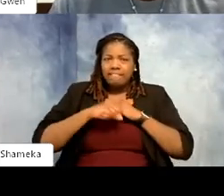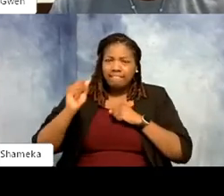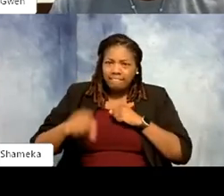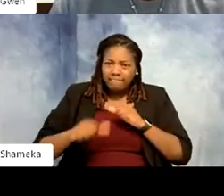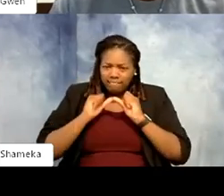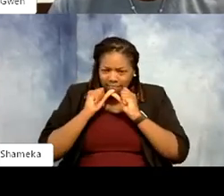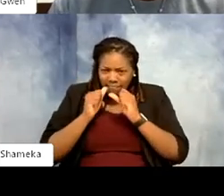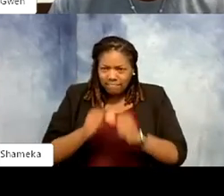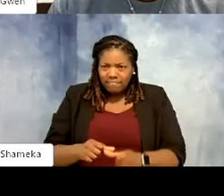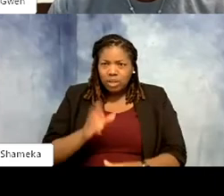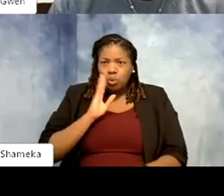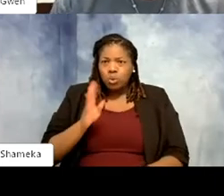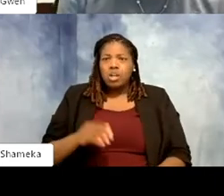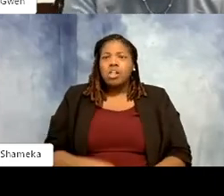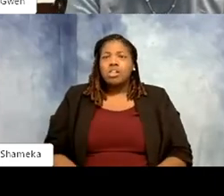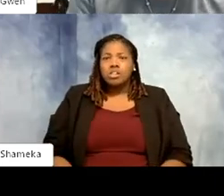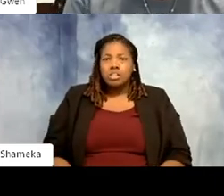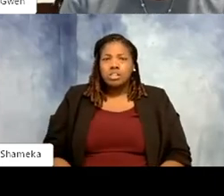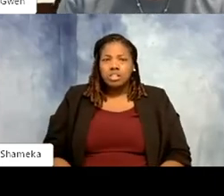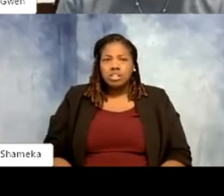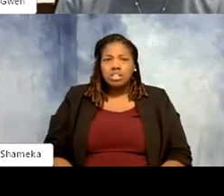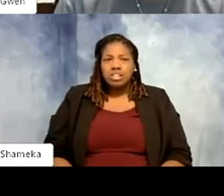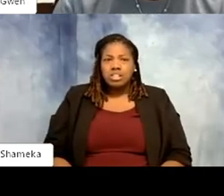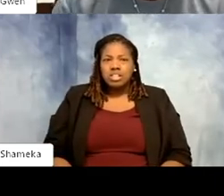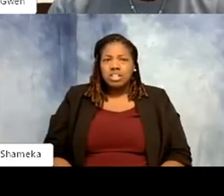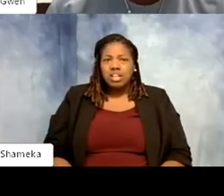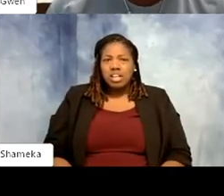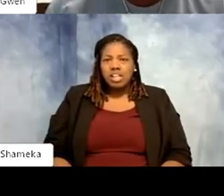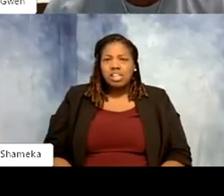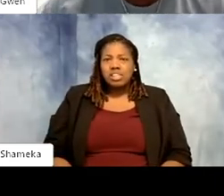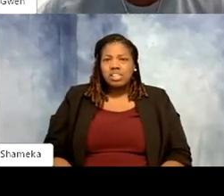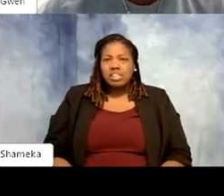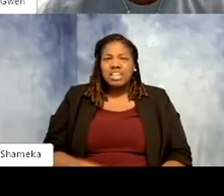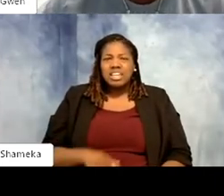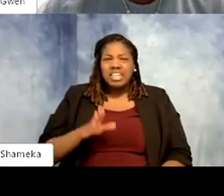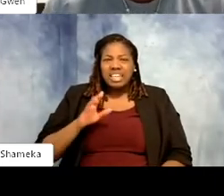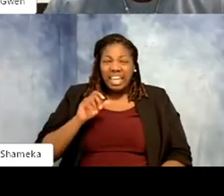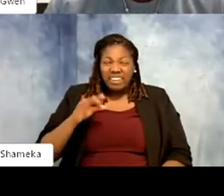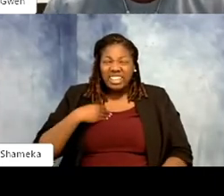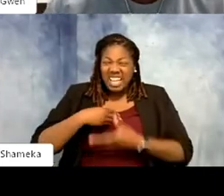animal that can be, look at the bill on this thing, he tears up my doors if he gets out. He'll tear up